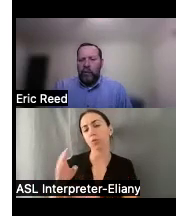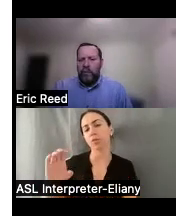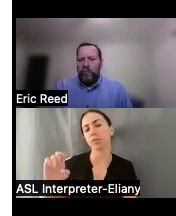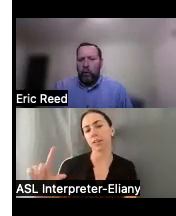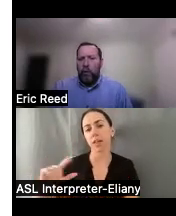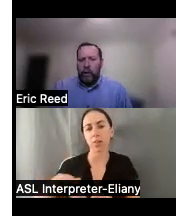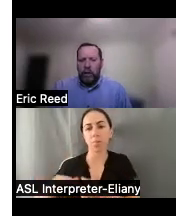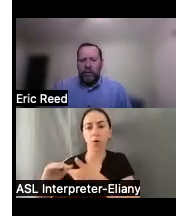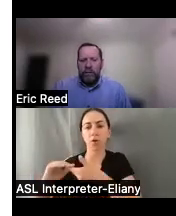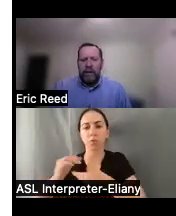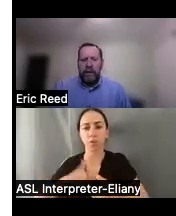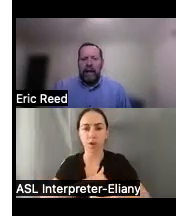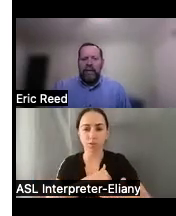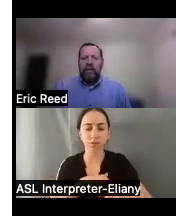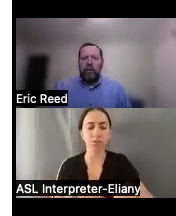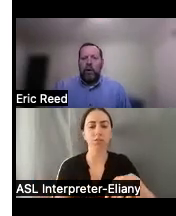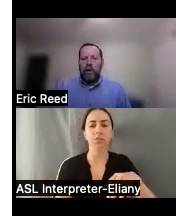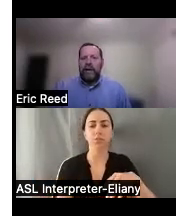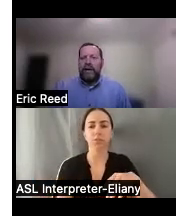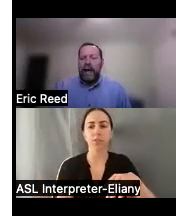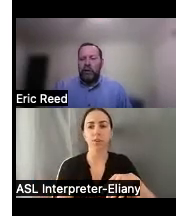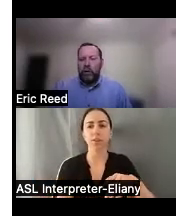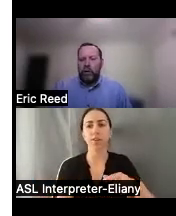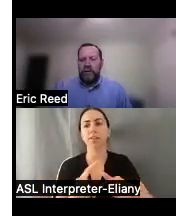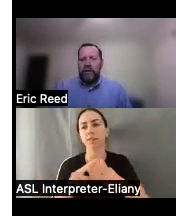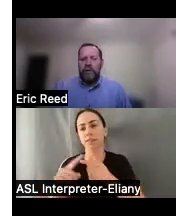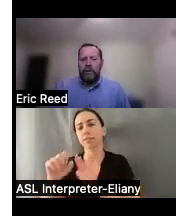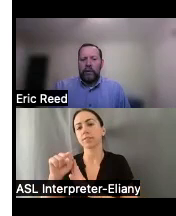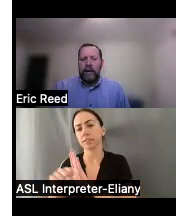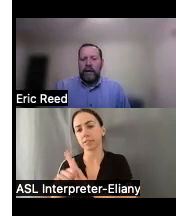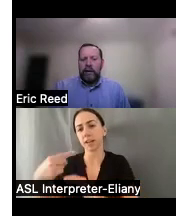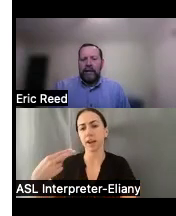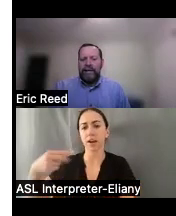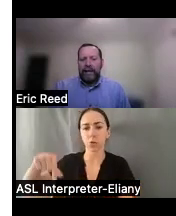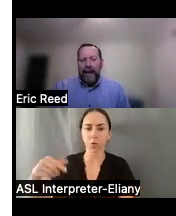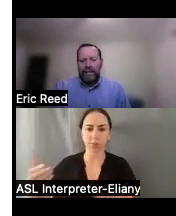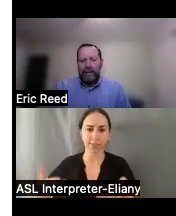with us for reuse and then through our state headquarters that is located here in Tallahassee